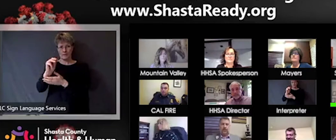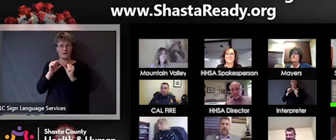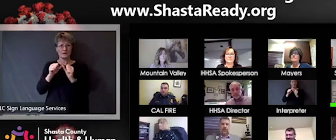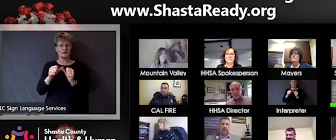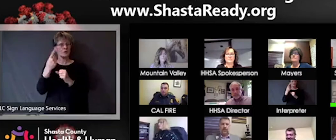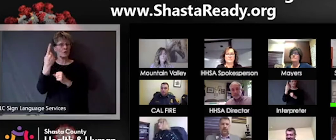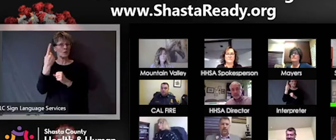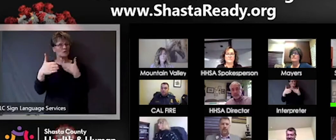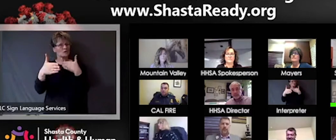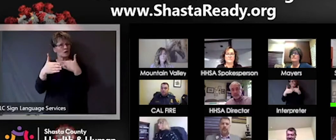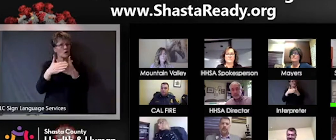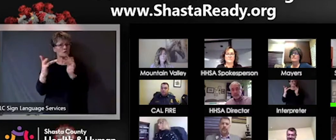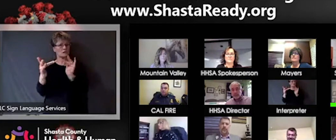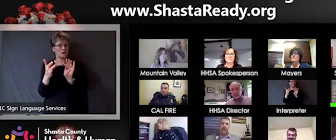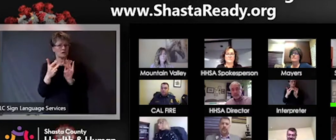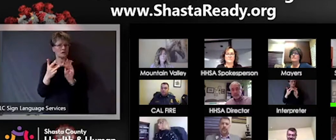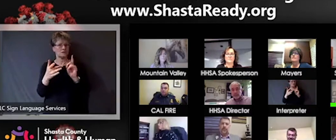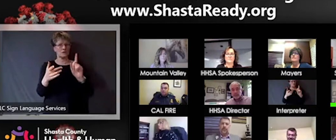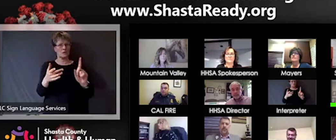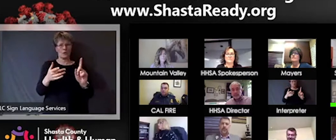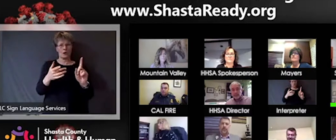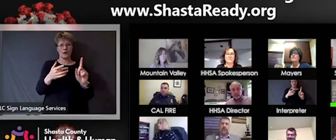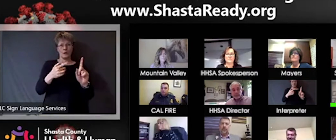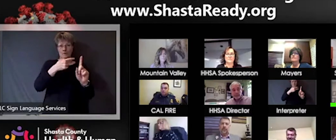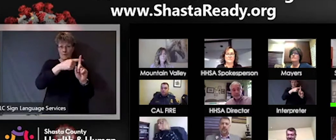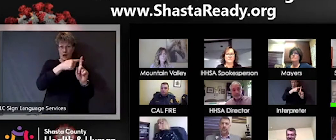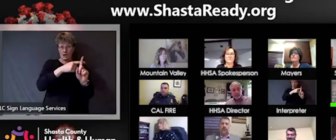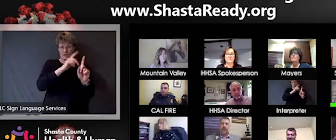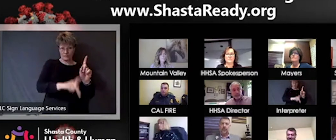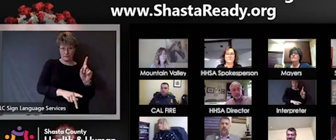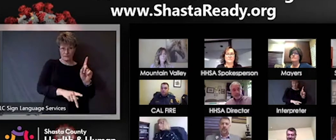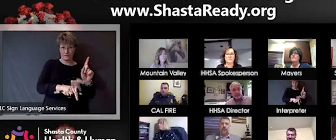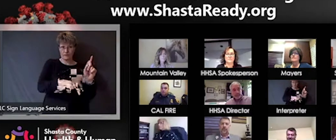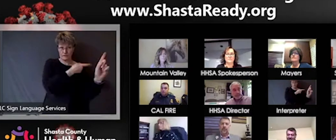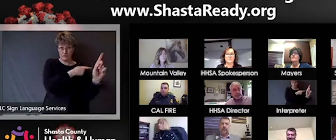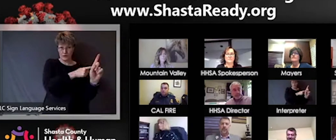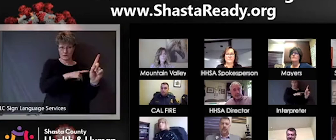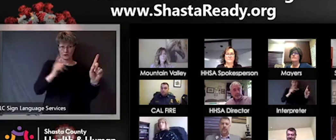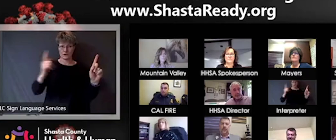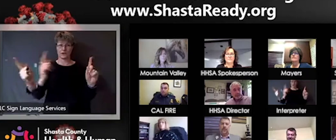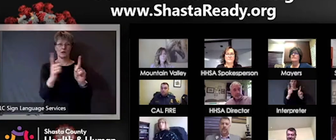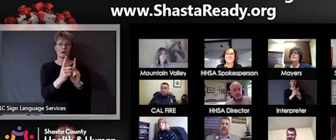them was exposed to a direct contact, household contact. A direct contact to